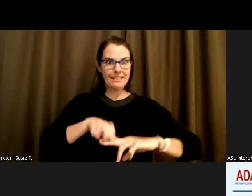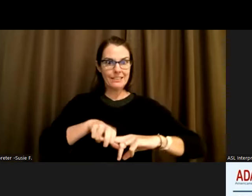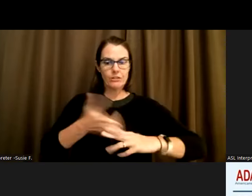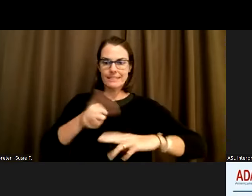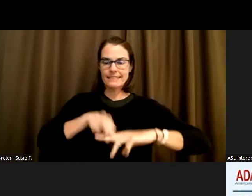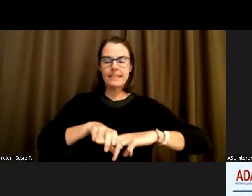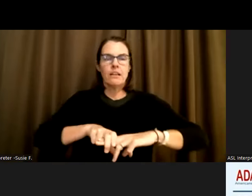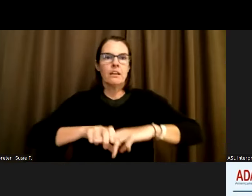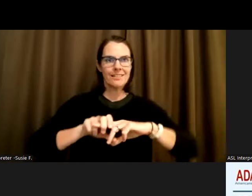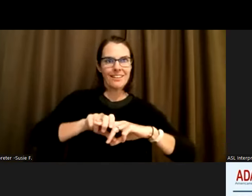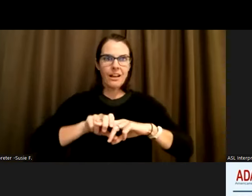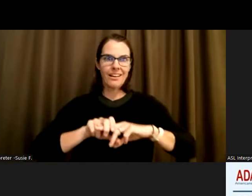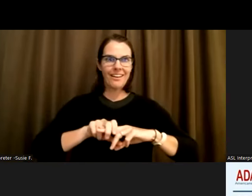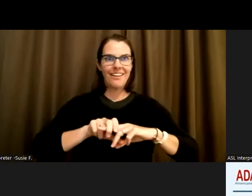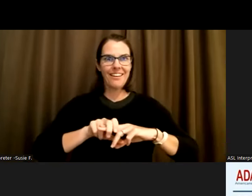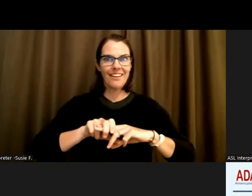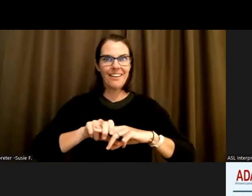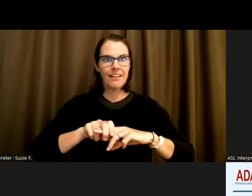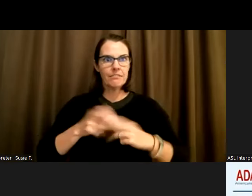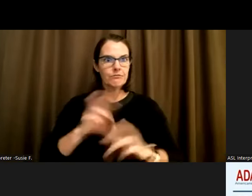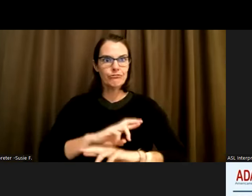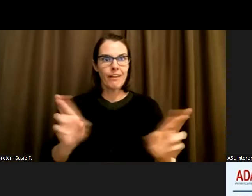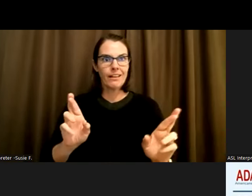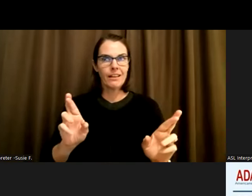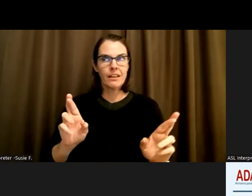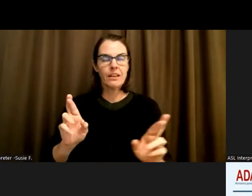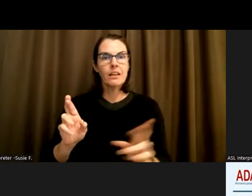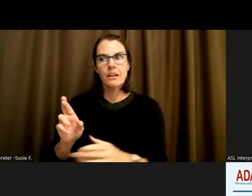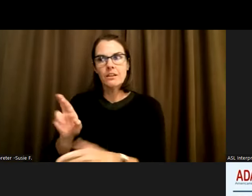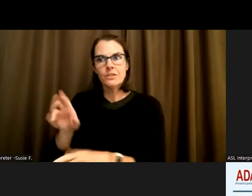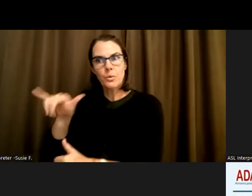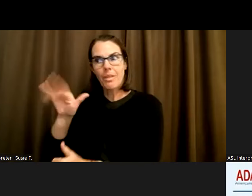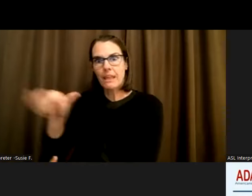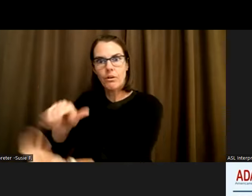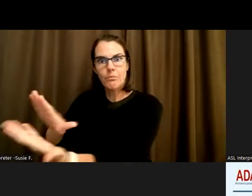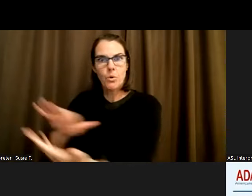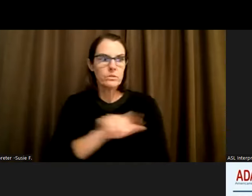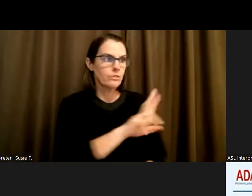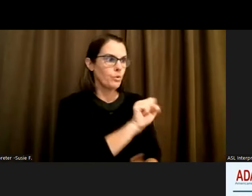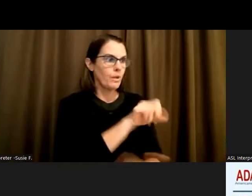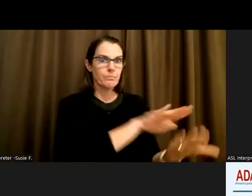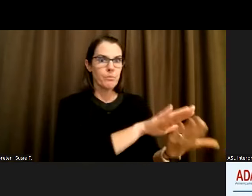difference from our approach to things, even within Department of Human Services,